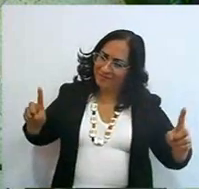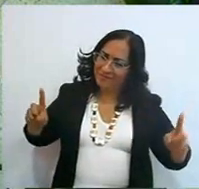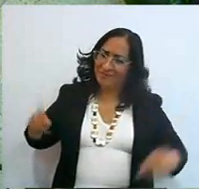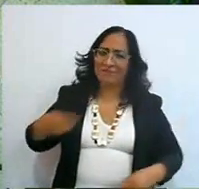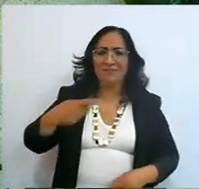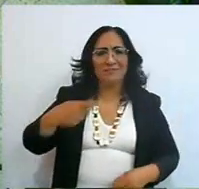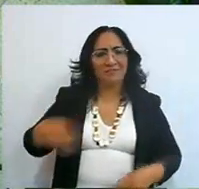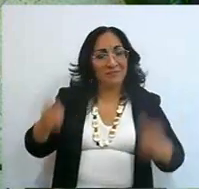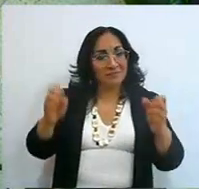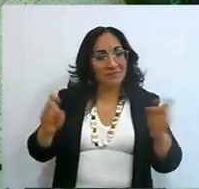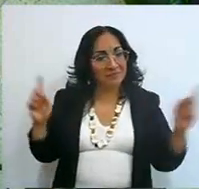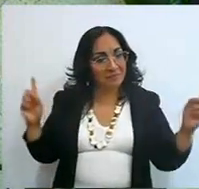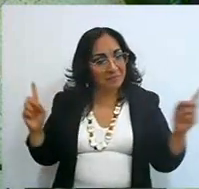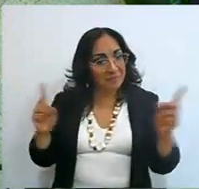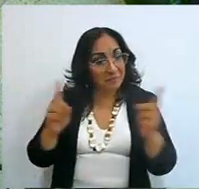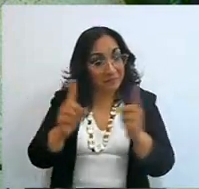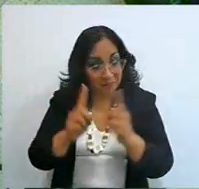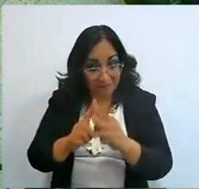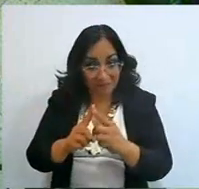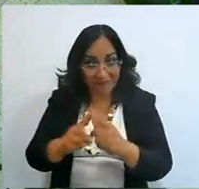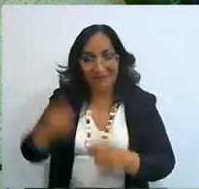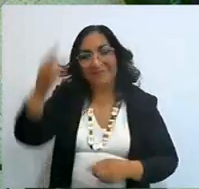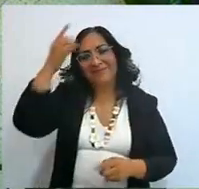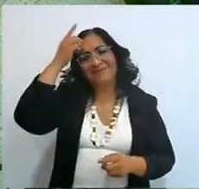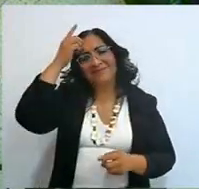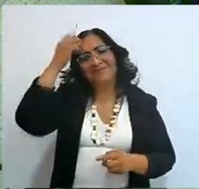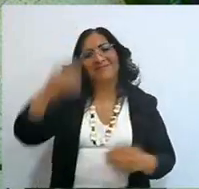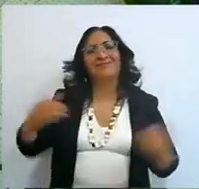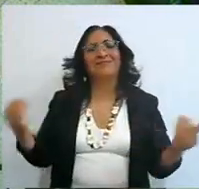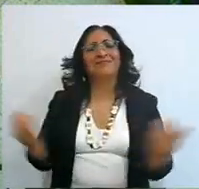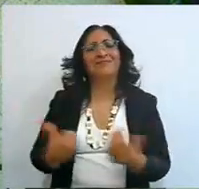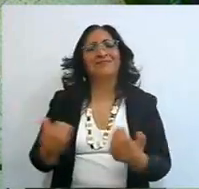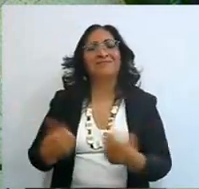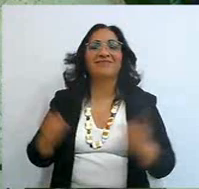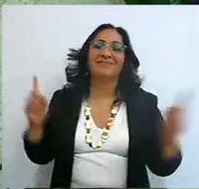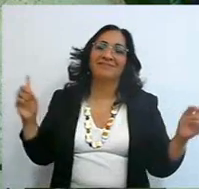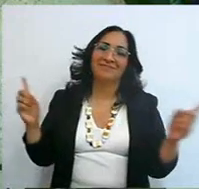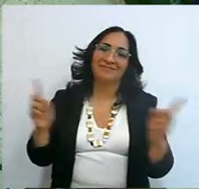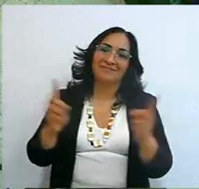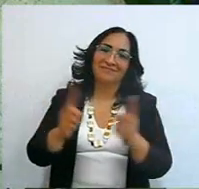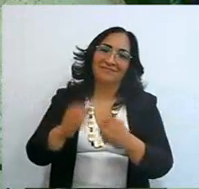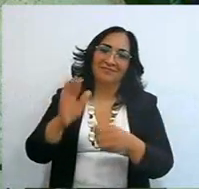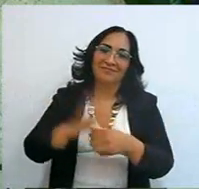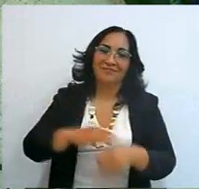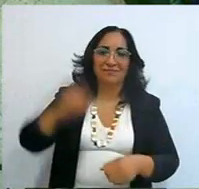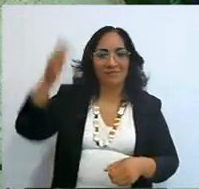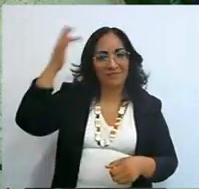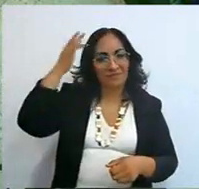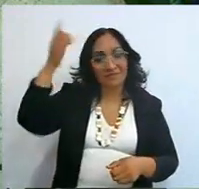and who makes us close is the Lord, by his Holy Spirit and leads us to do the same,